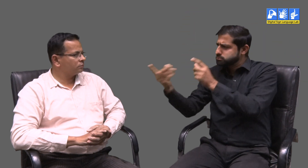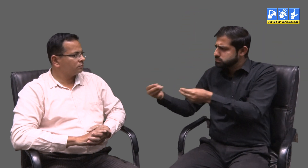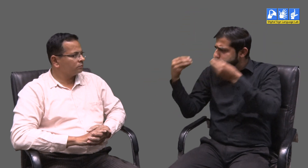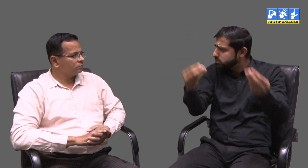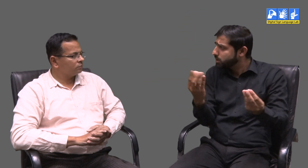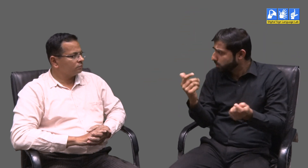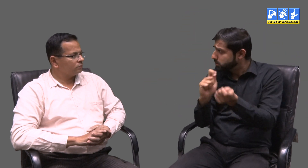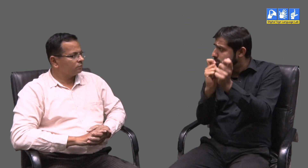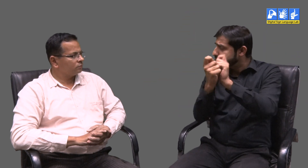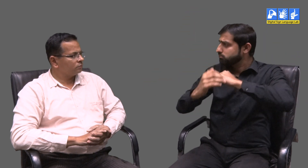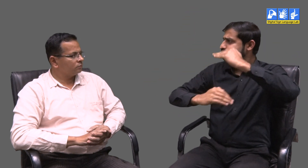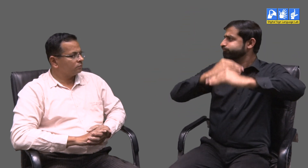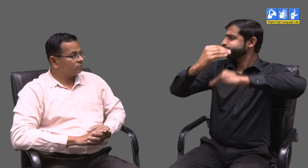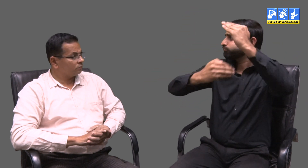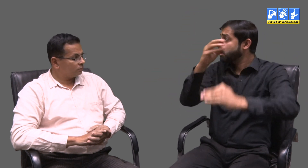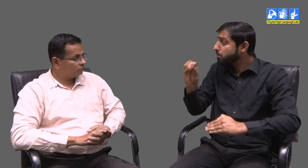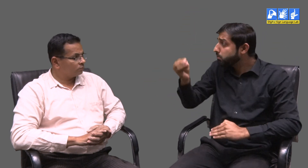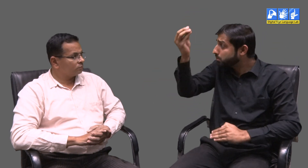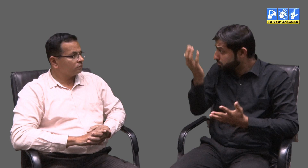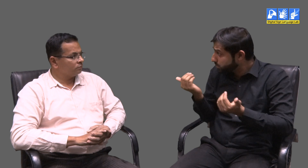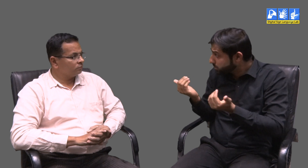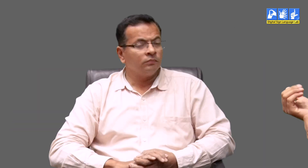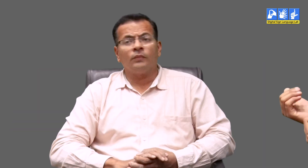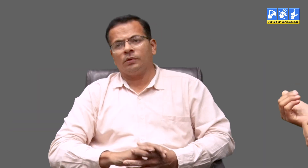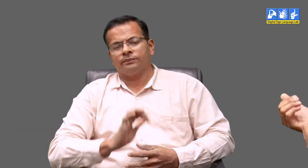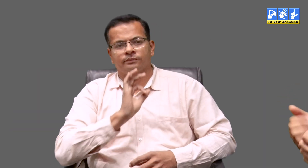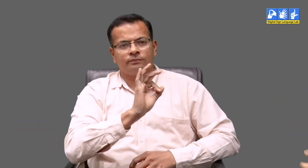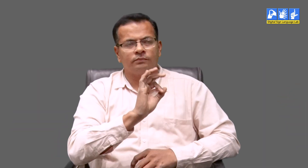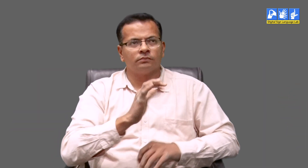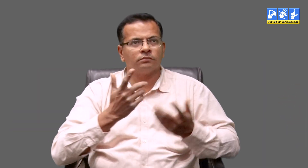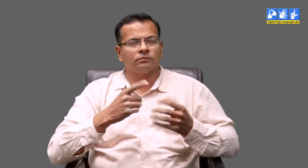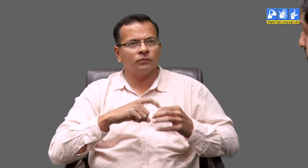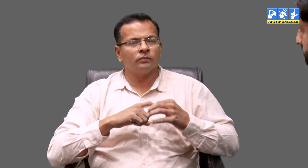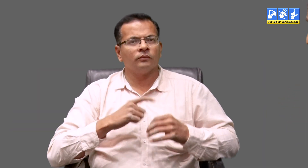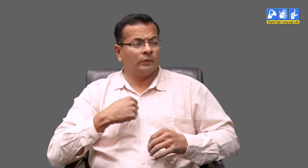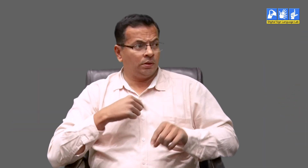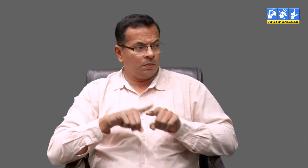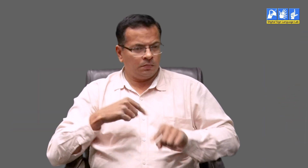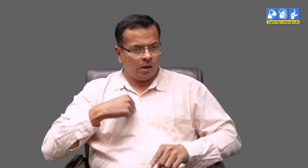lives of deaf children, youth and adults for their development? I am glad you asked this question.